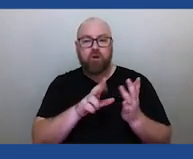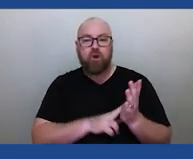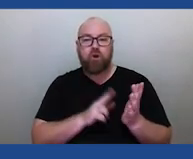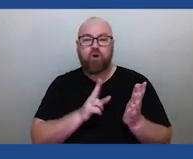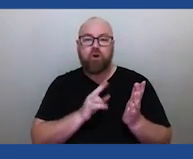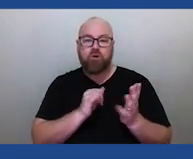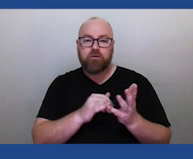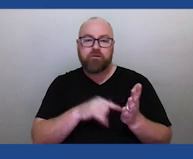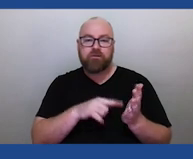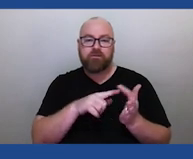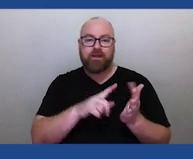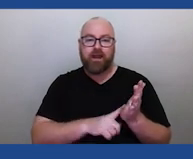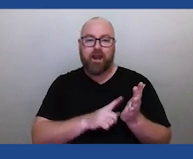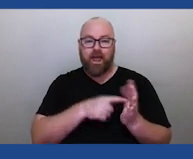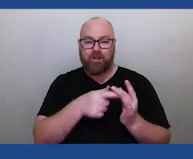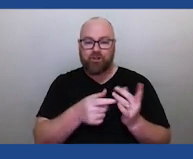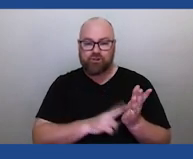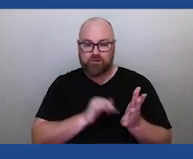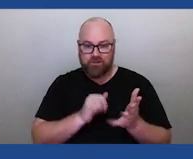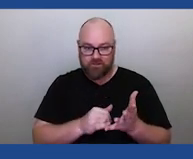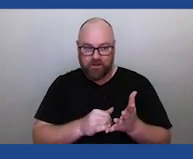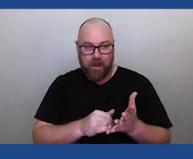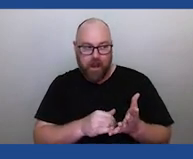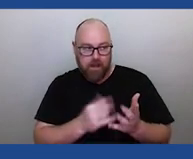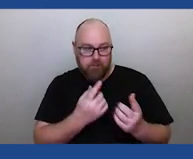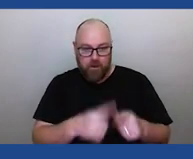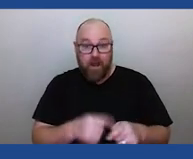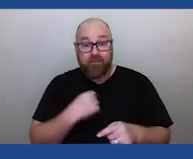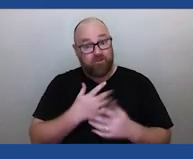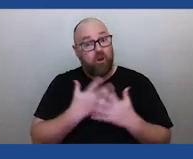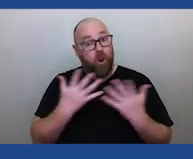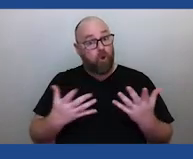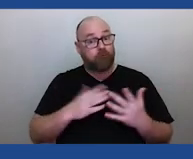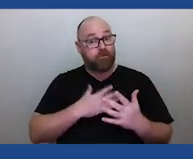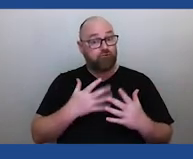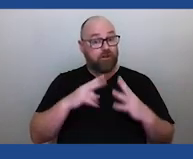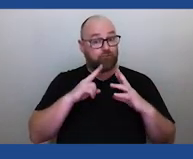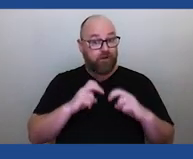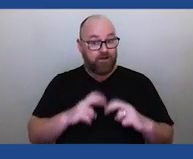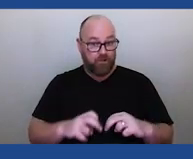So there's actually a lot of interesting cutting edge research happening on answering that exact question.